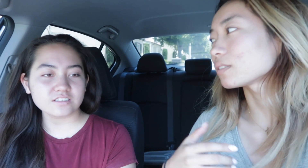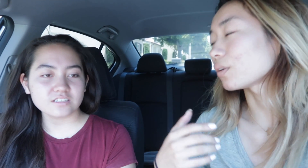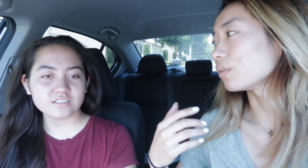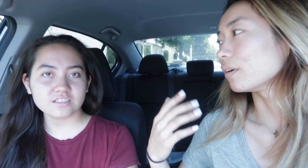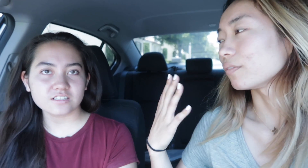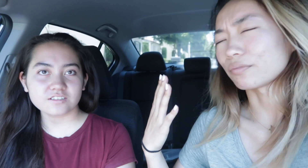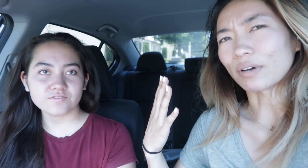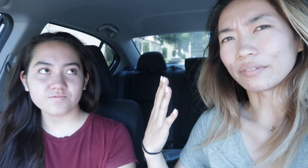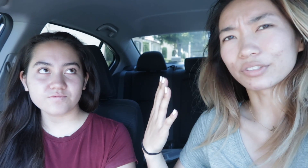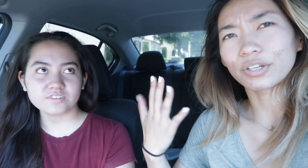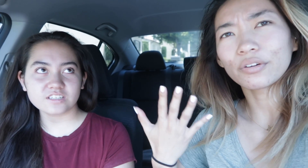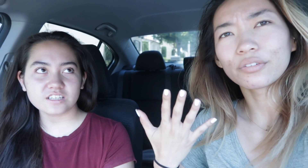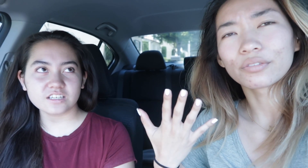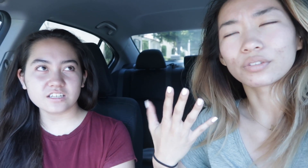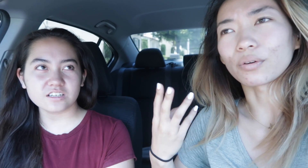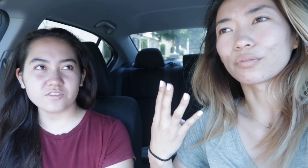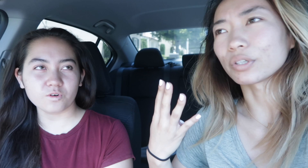yeah, so 5 years ago? no. 4 years ago